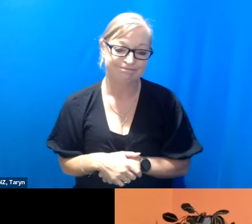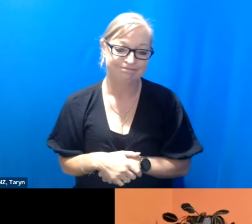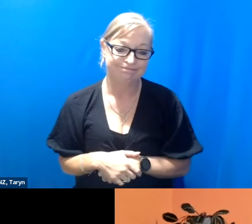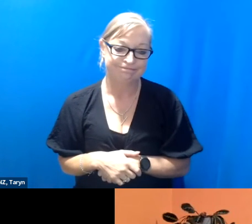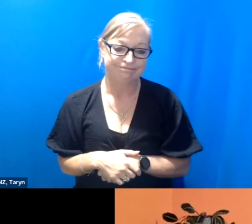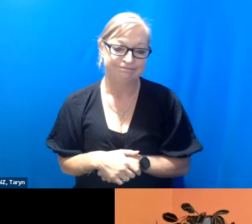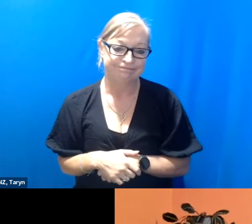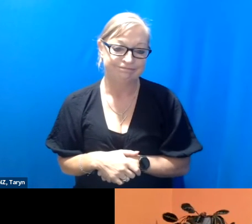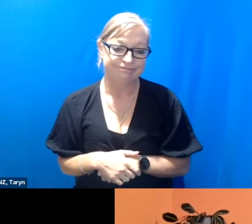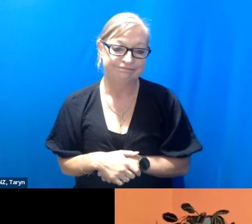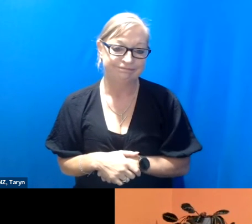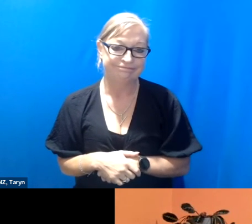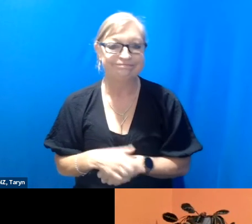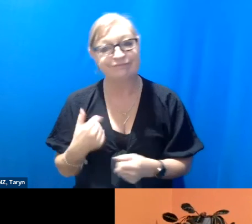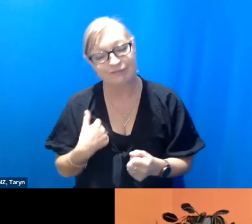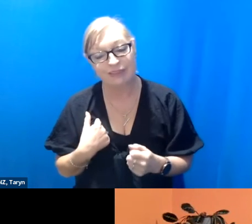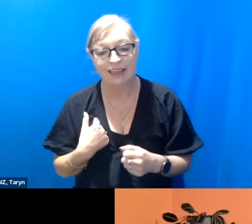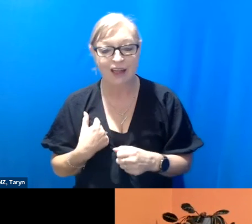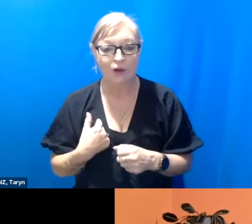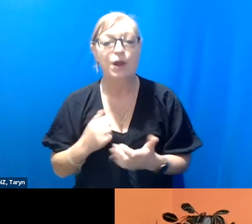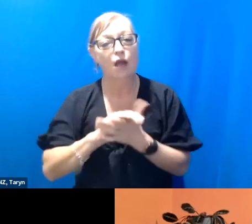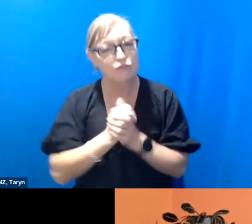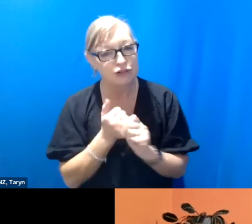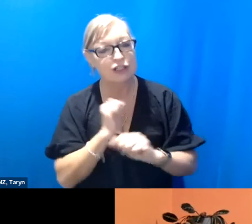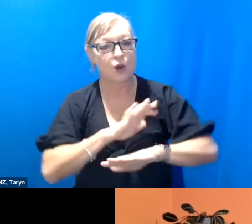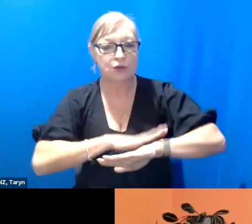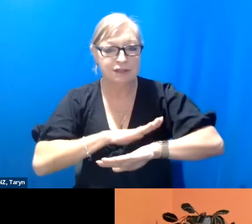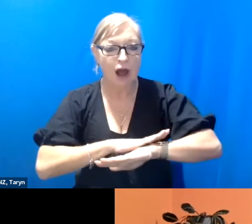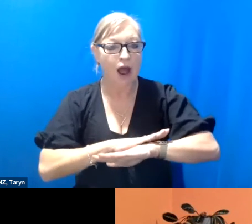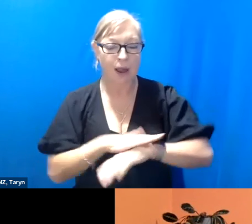really appreciate the time and space, and we want to ensure that accessibility is